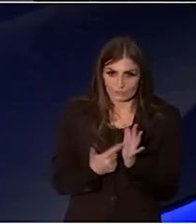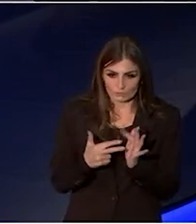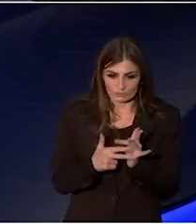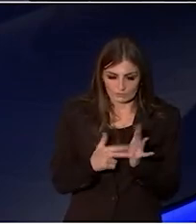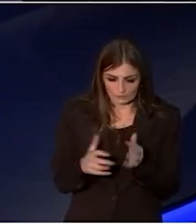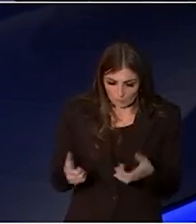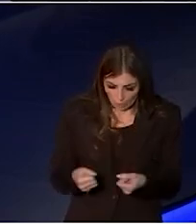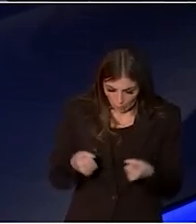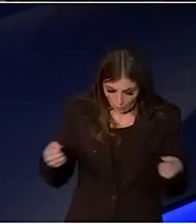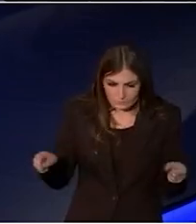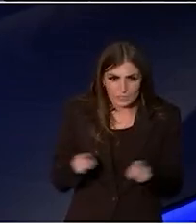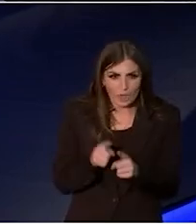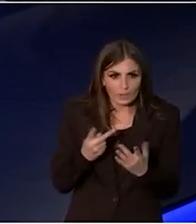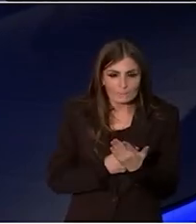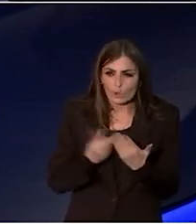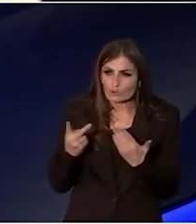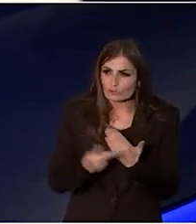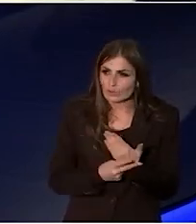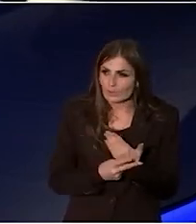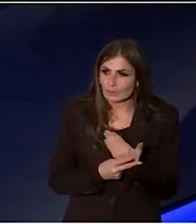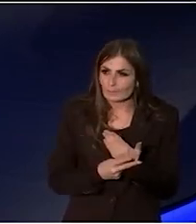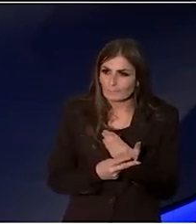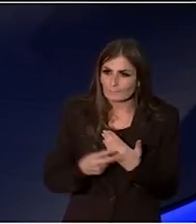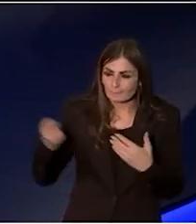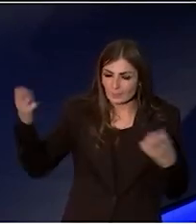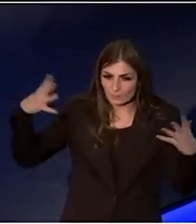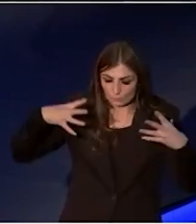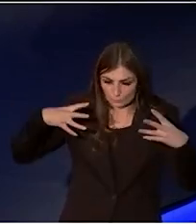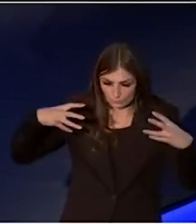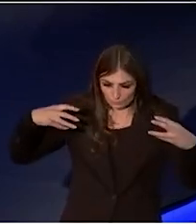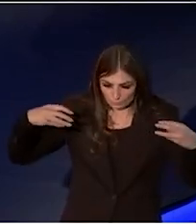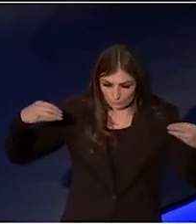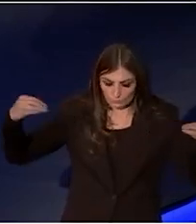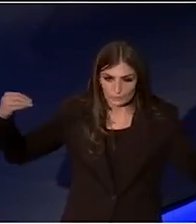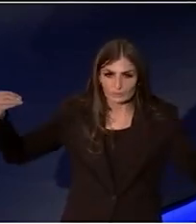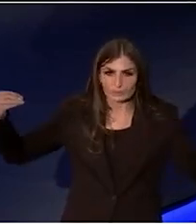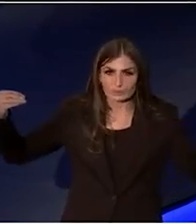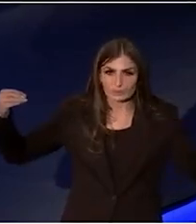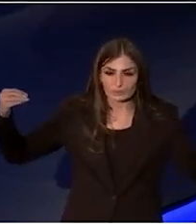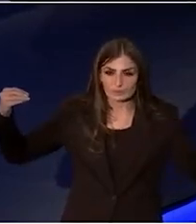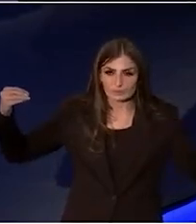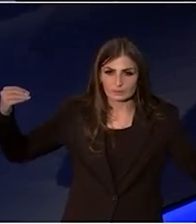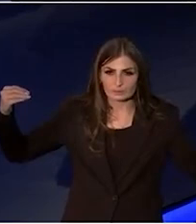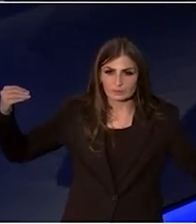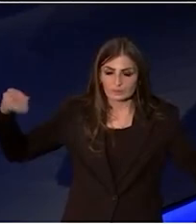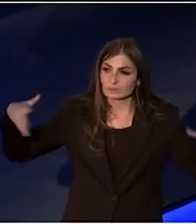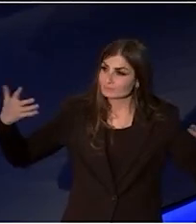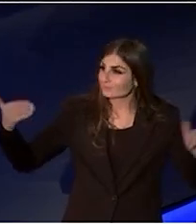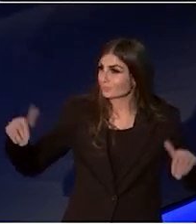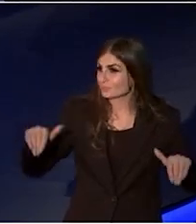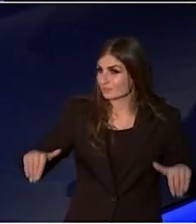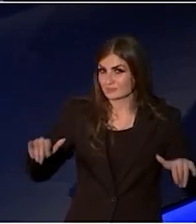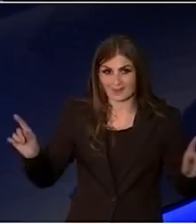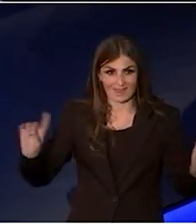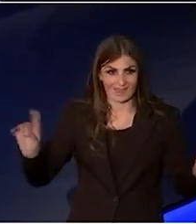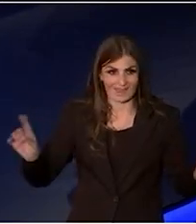the program and the lights were going down. Well, today we launch.